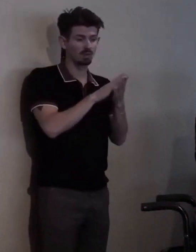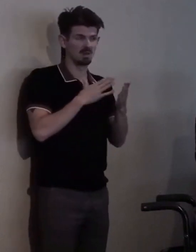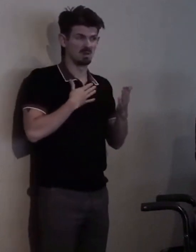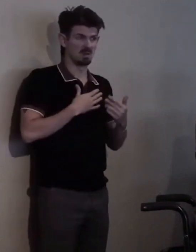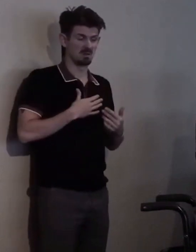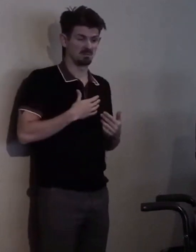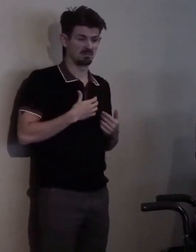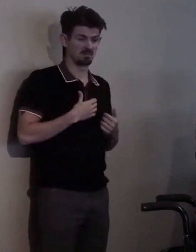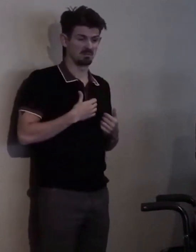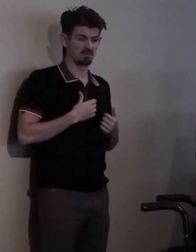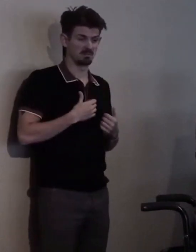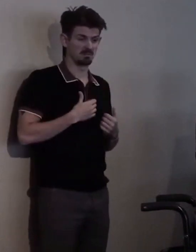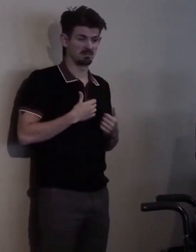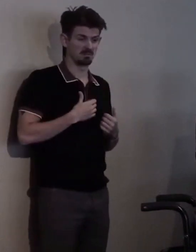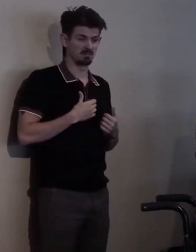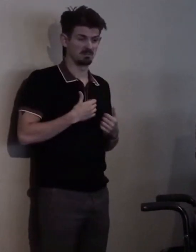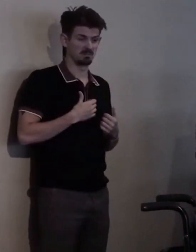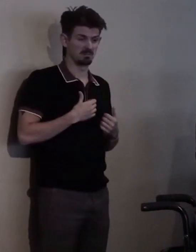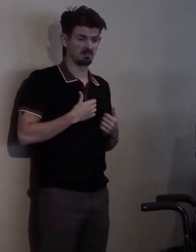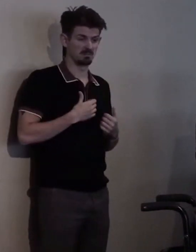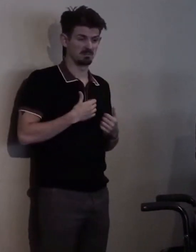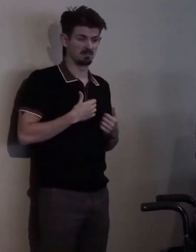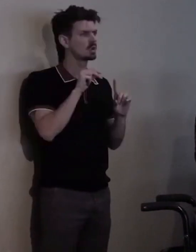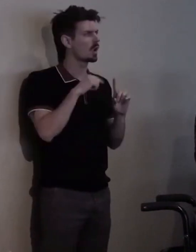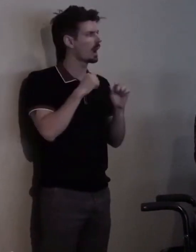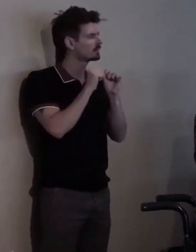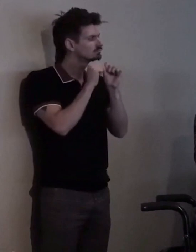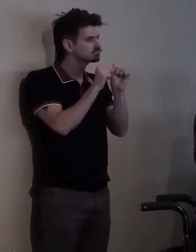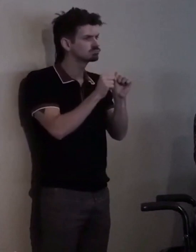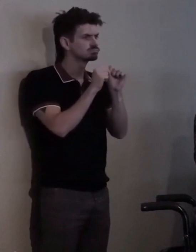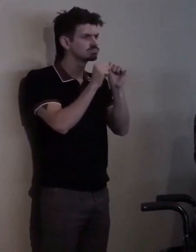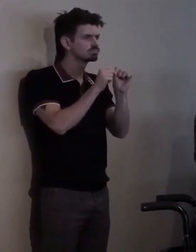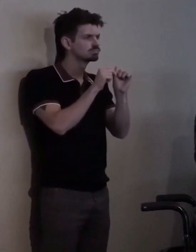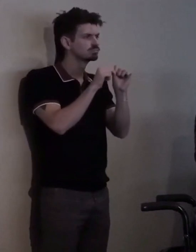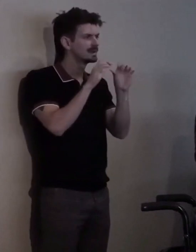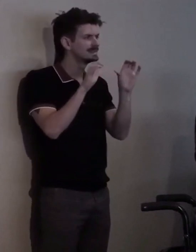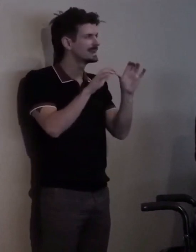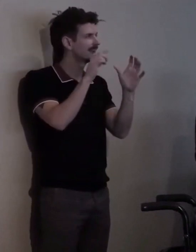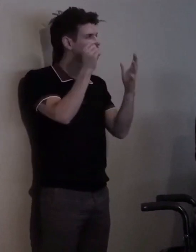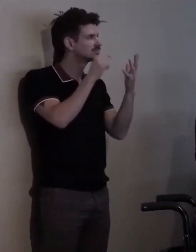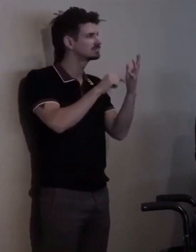I went on and did things because they were important to me.